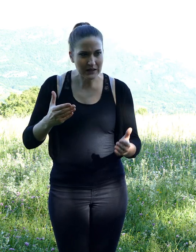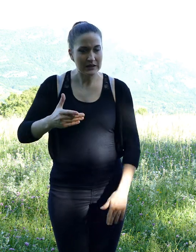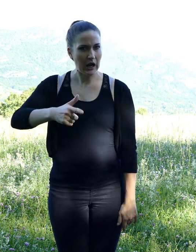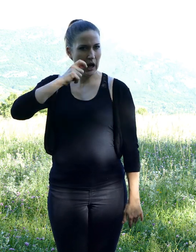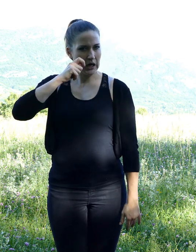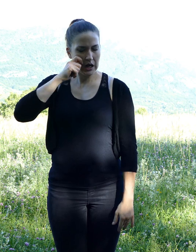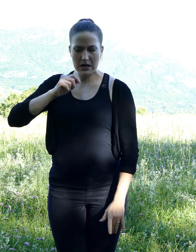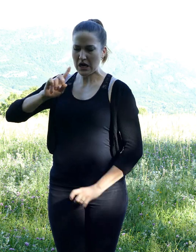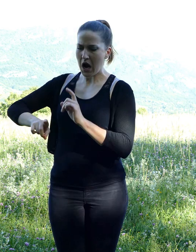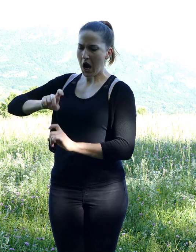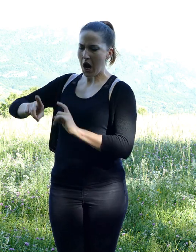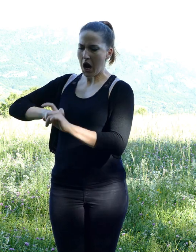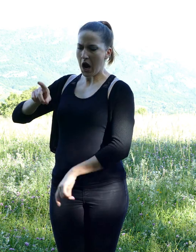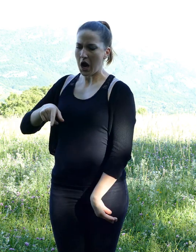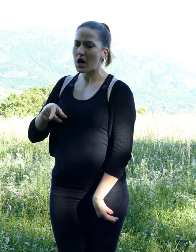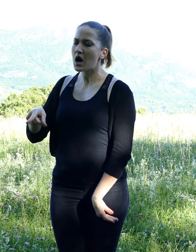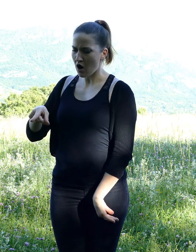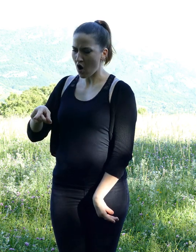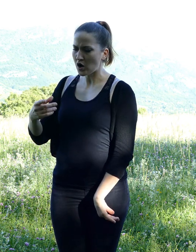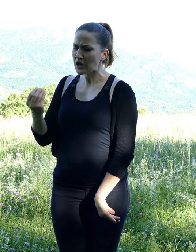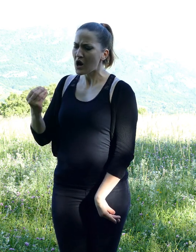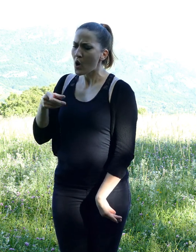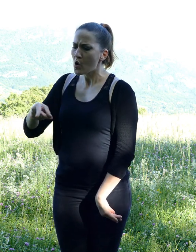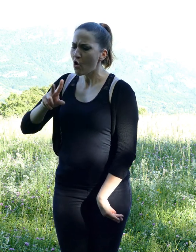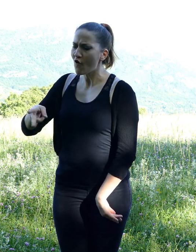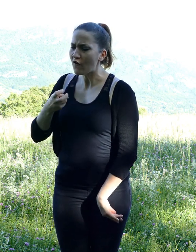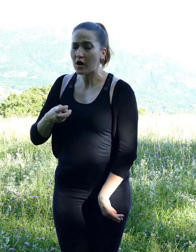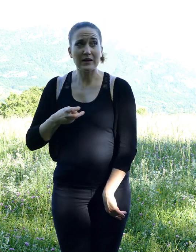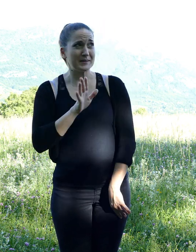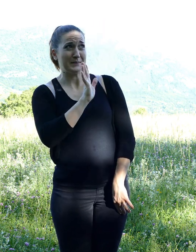the weasel was able to prove she was far away on vacation